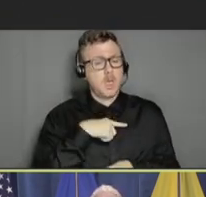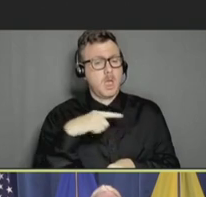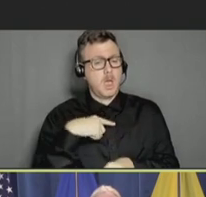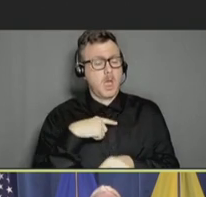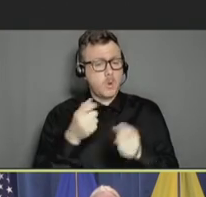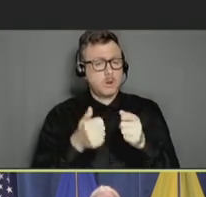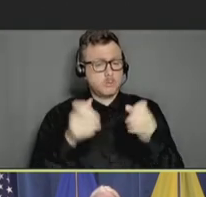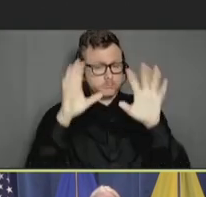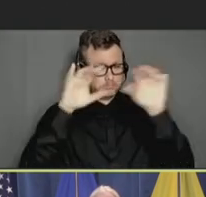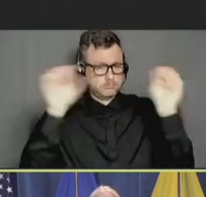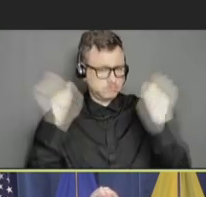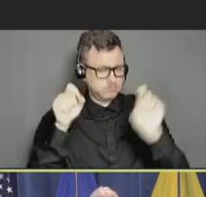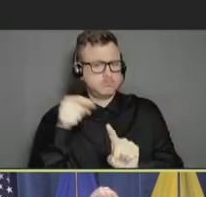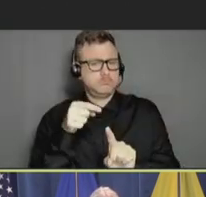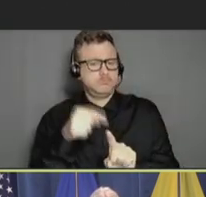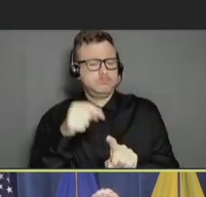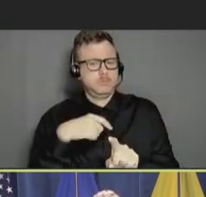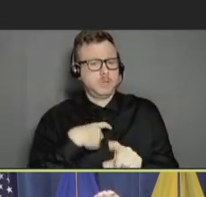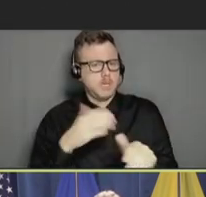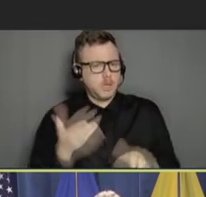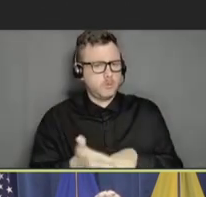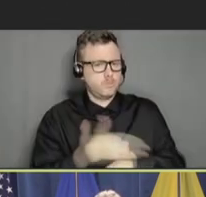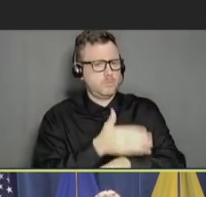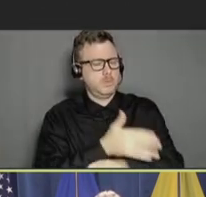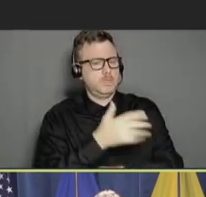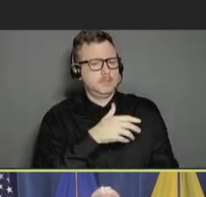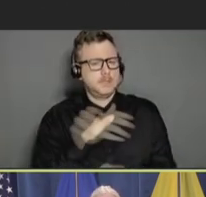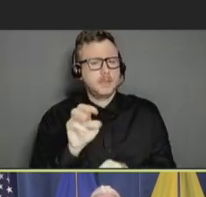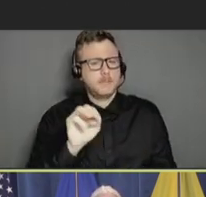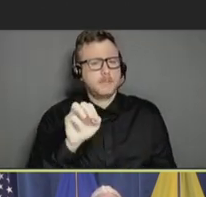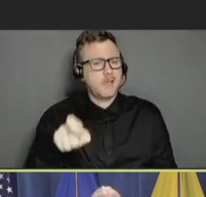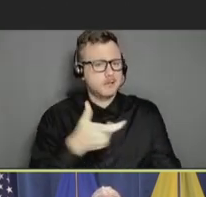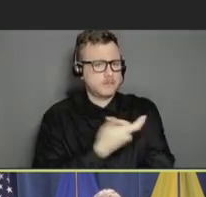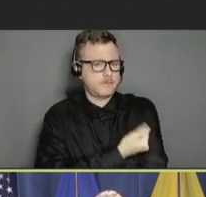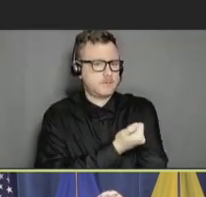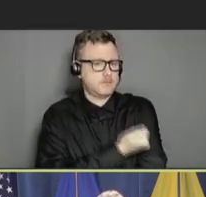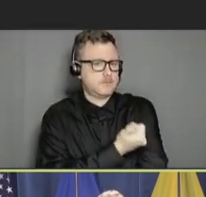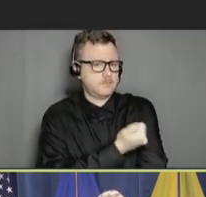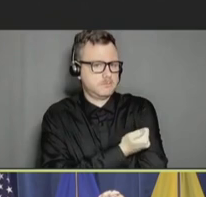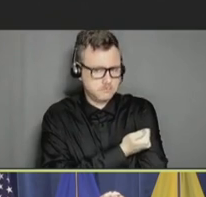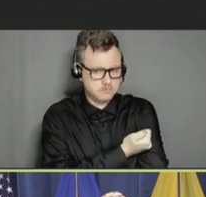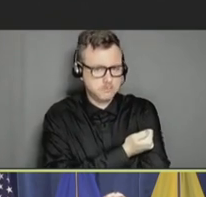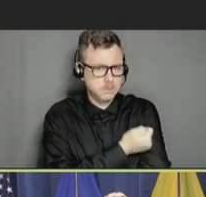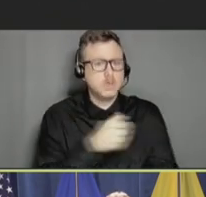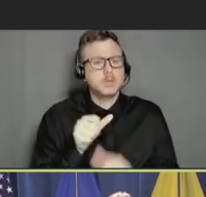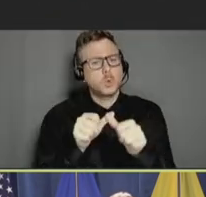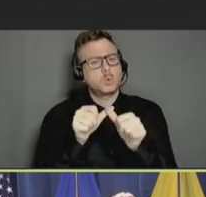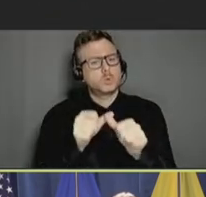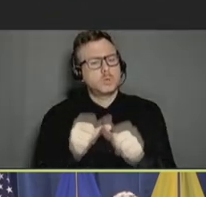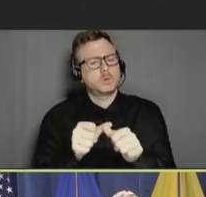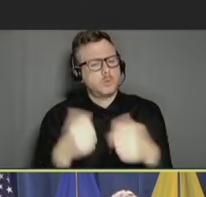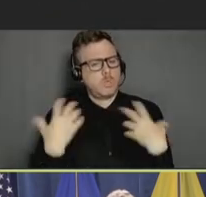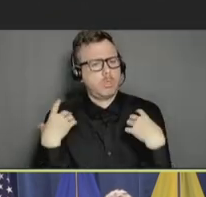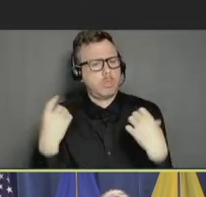Mpox's vaccine uptake to keep our communities healthy. This means improving equitable access